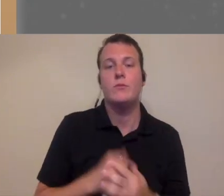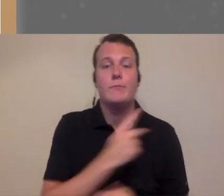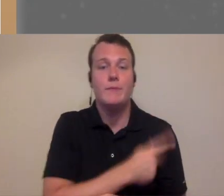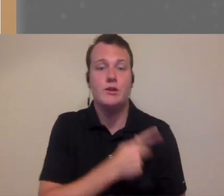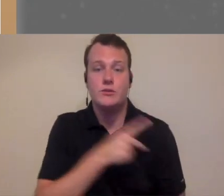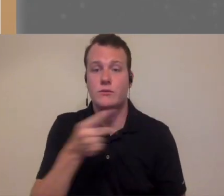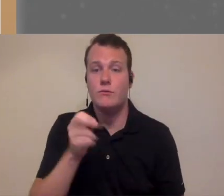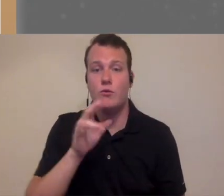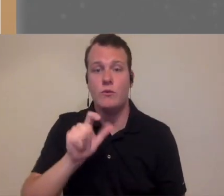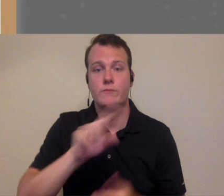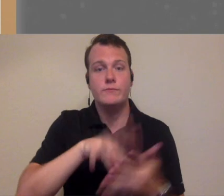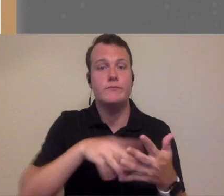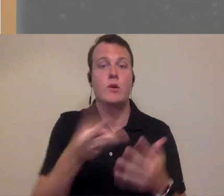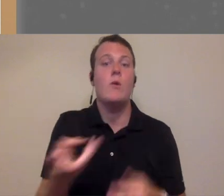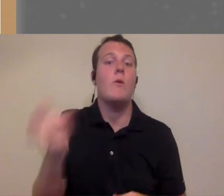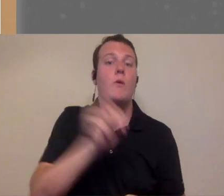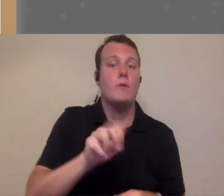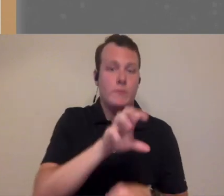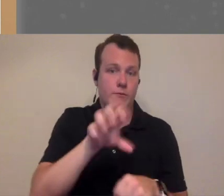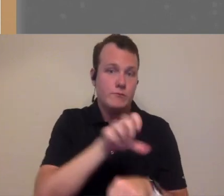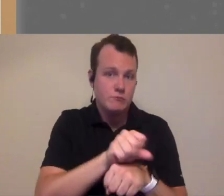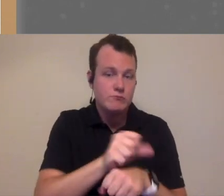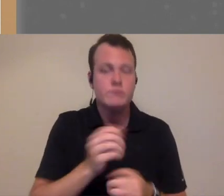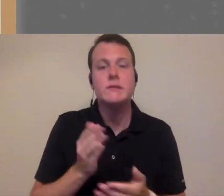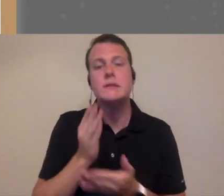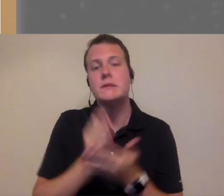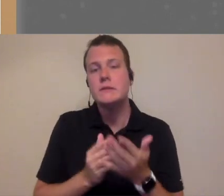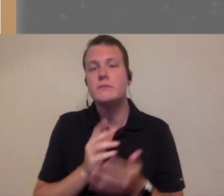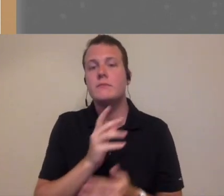patient portal and schedule their appointments right so there's certain